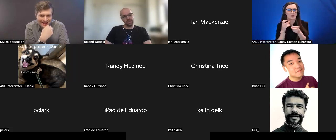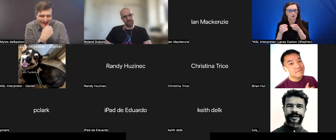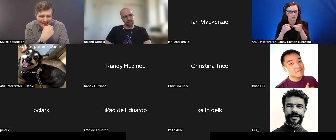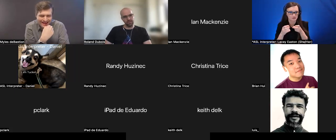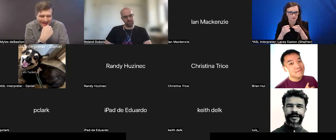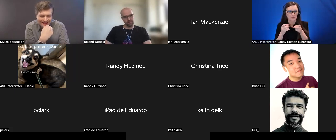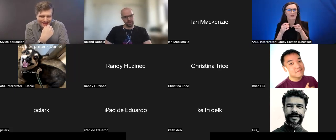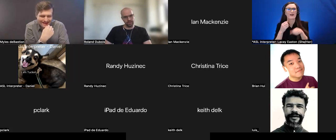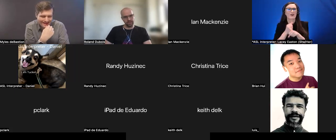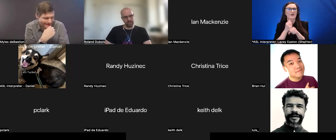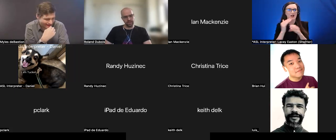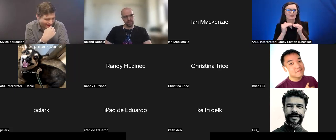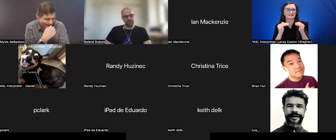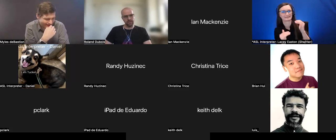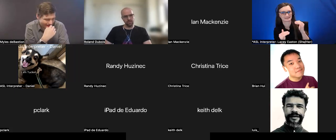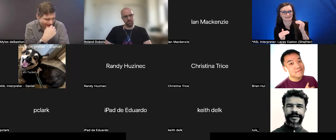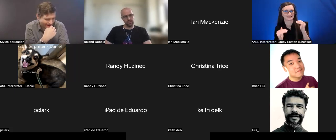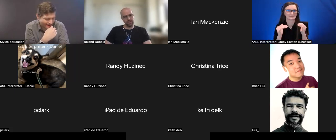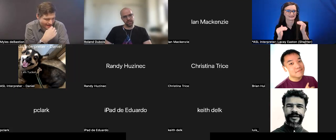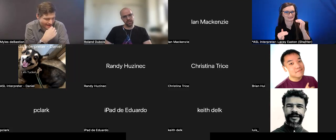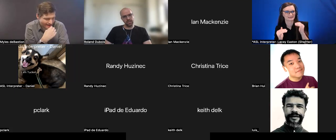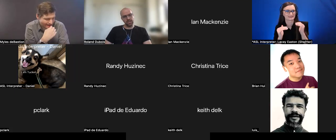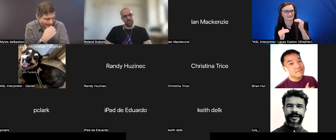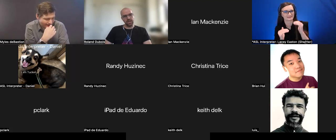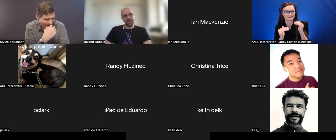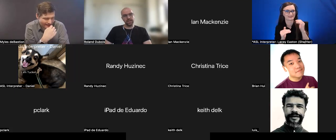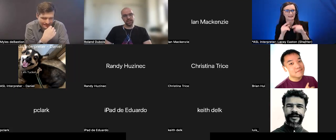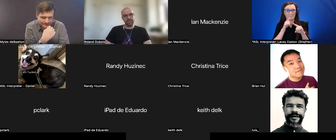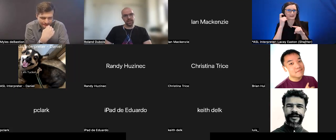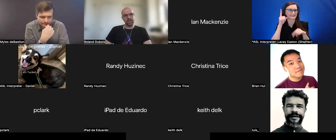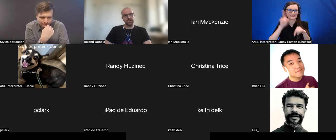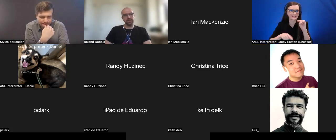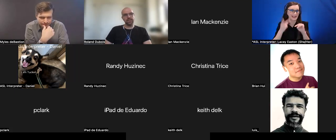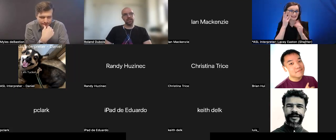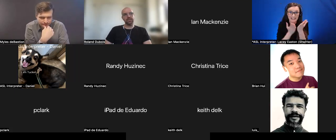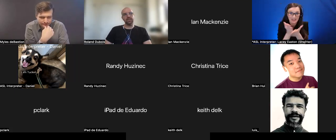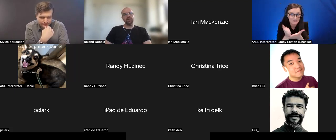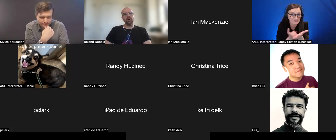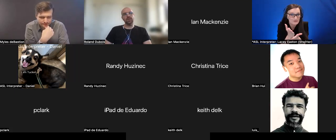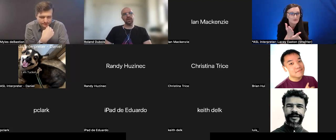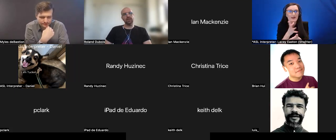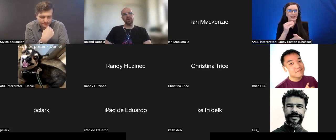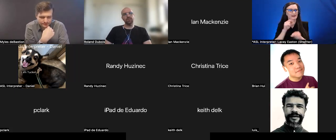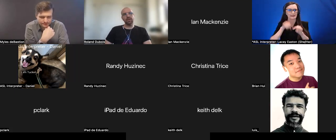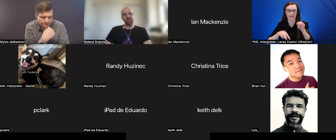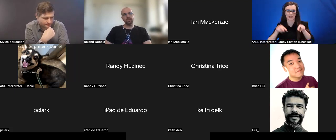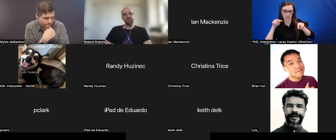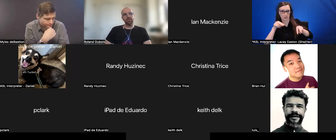lack of transparency and the lack of oversight. I understand that in an online environment, people